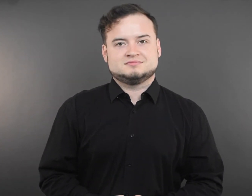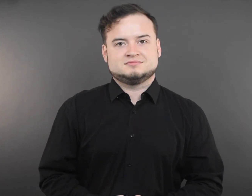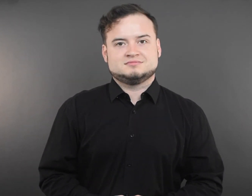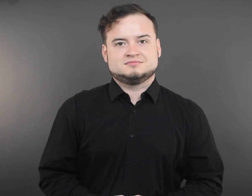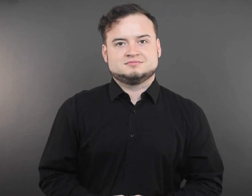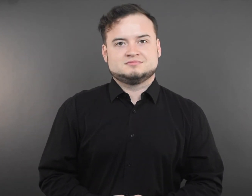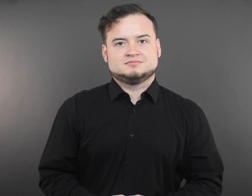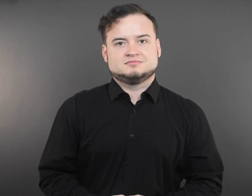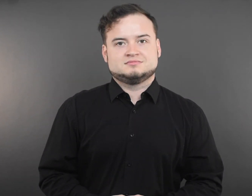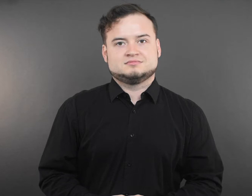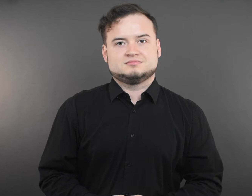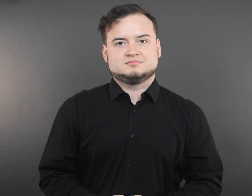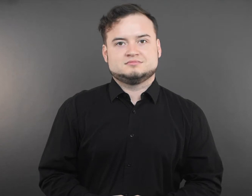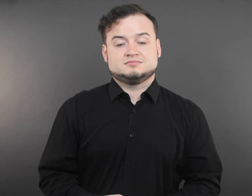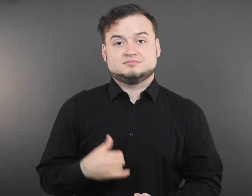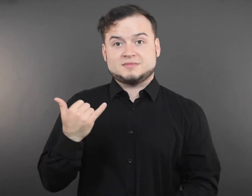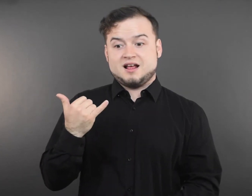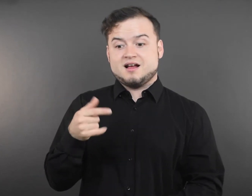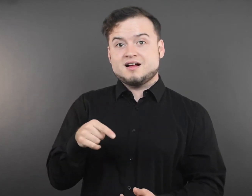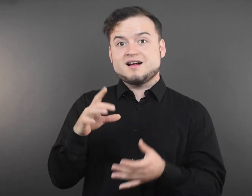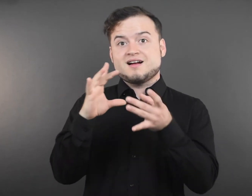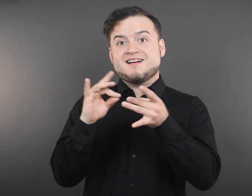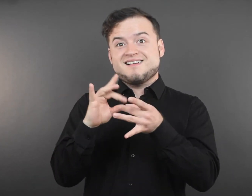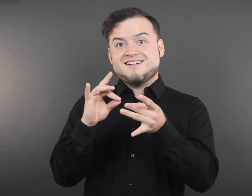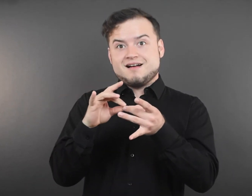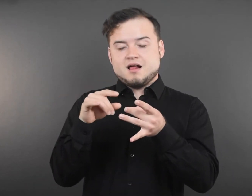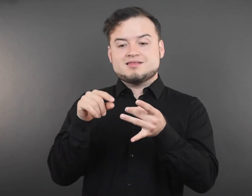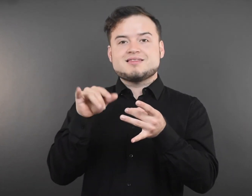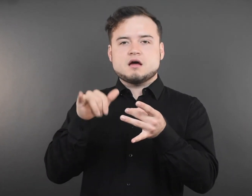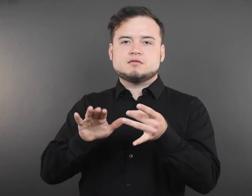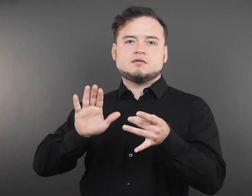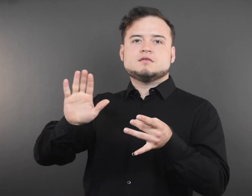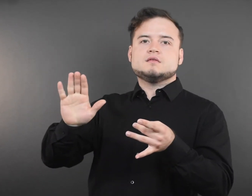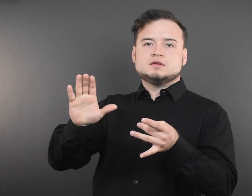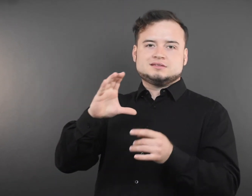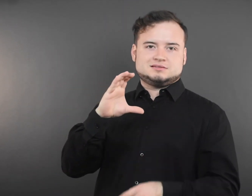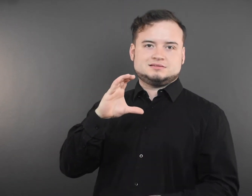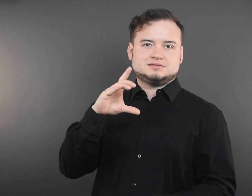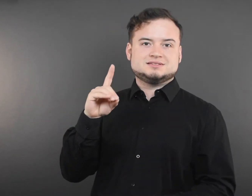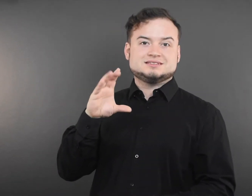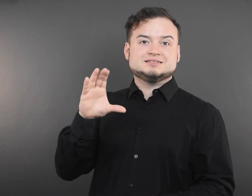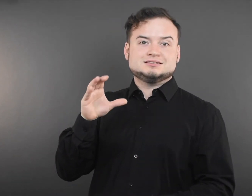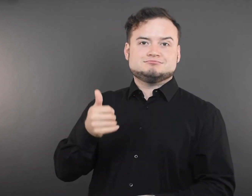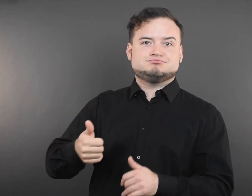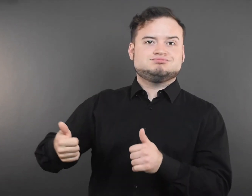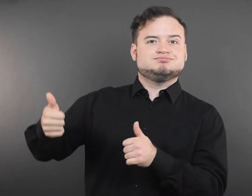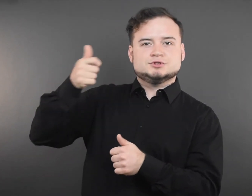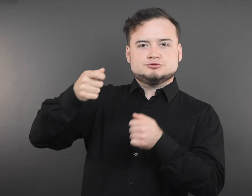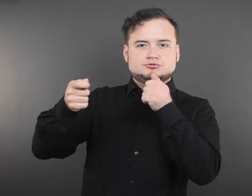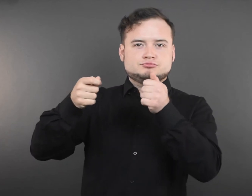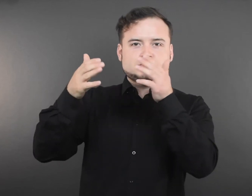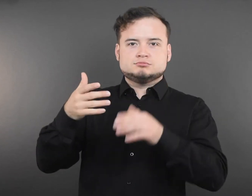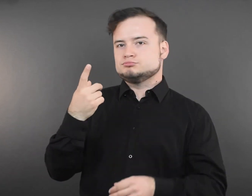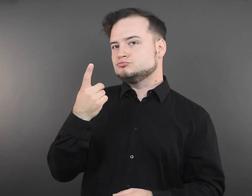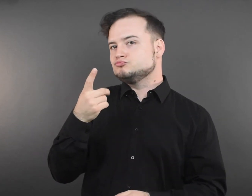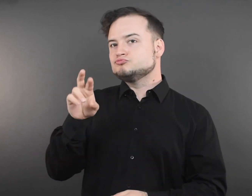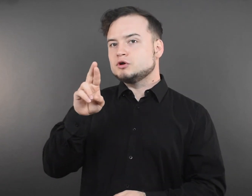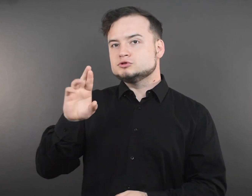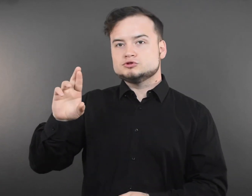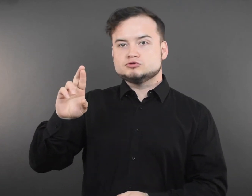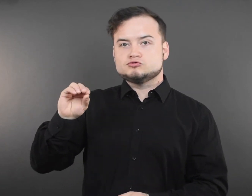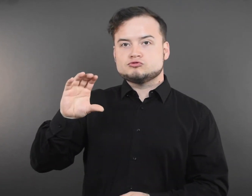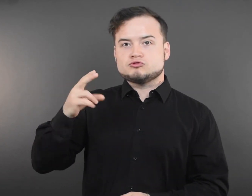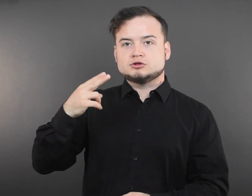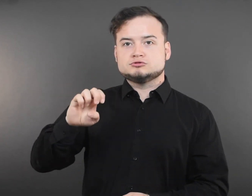The following is attributable to CDC Director, Dr. Rochelle P. Walensky